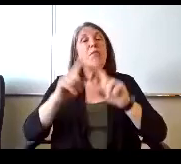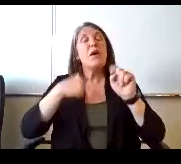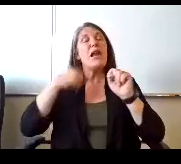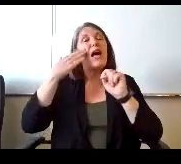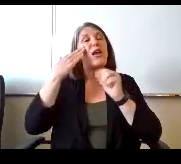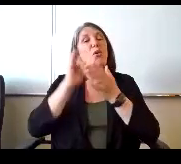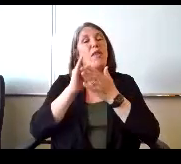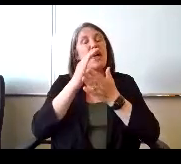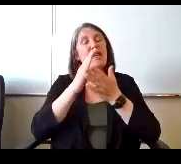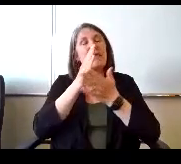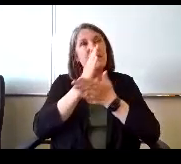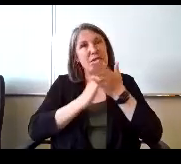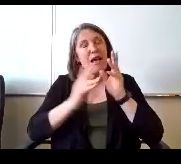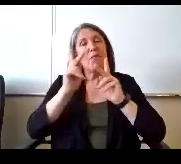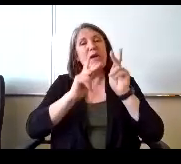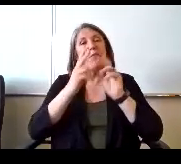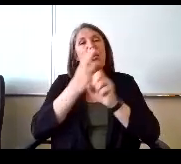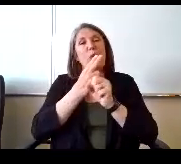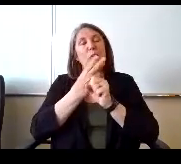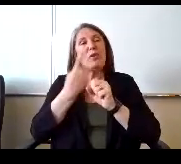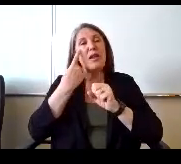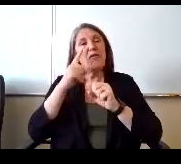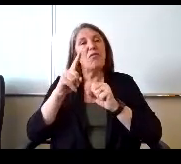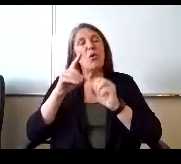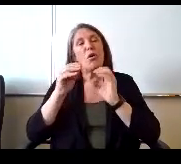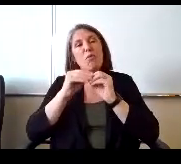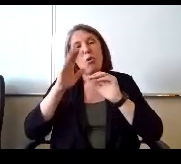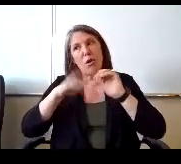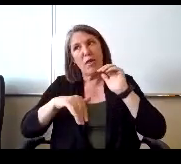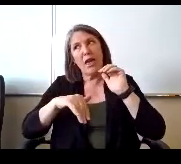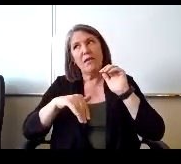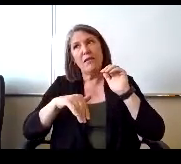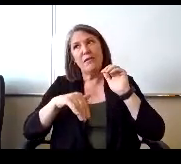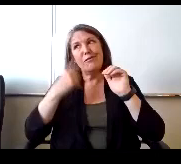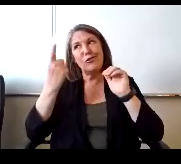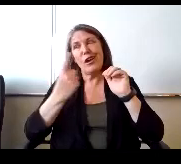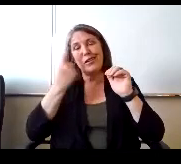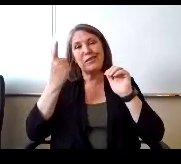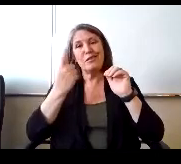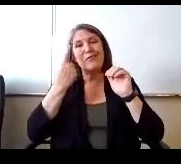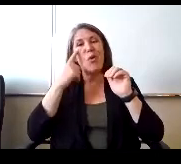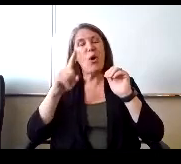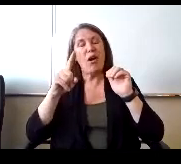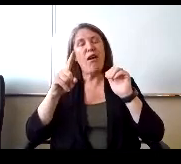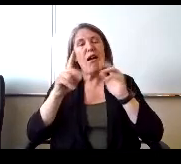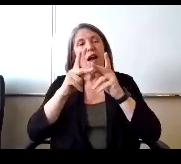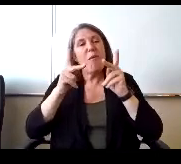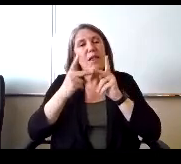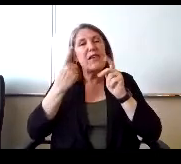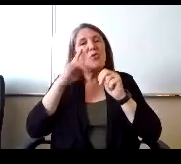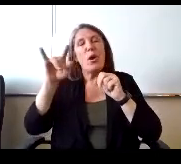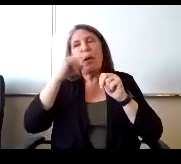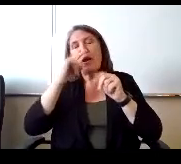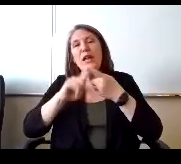it for more than just, you know, for for a place for their kiddos to go and things like that,